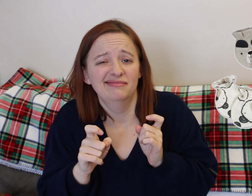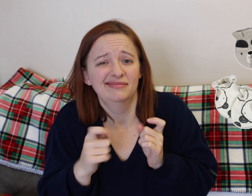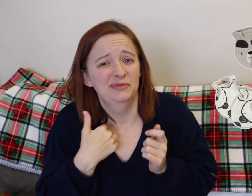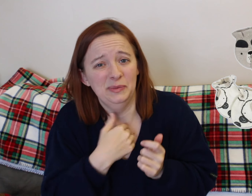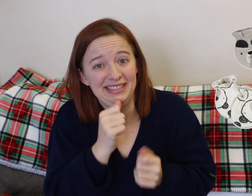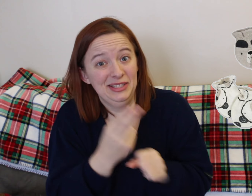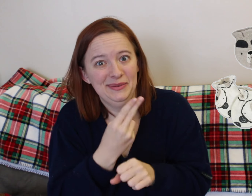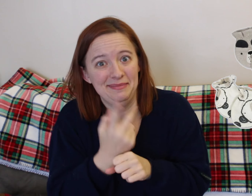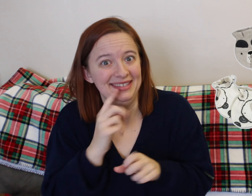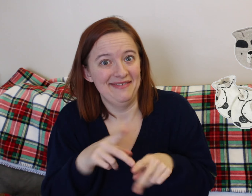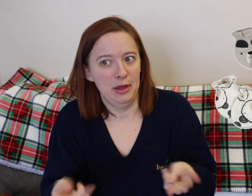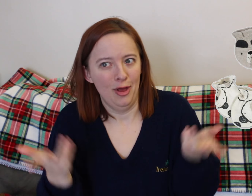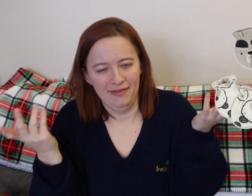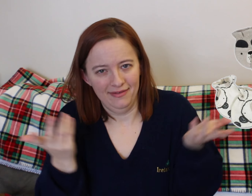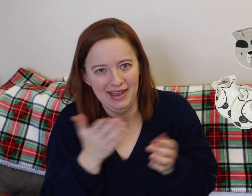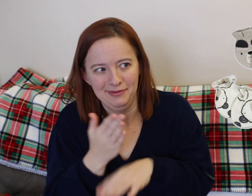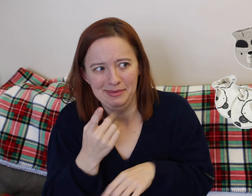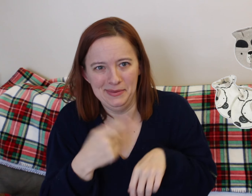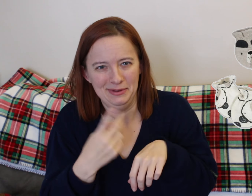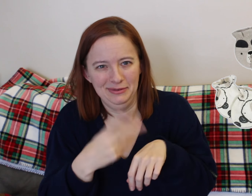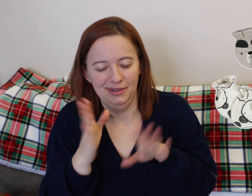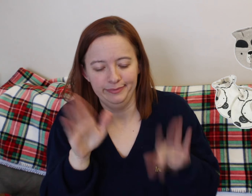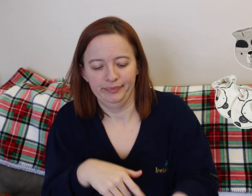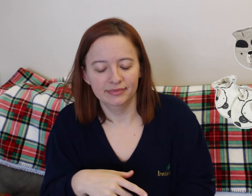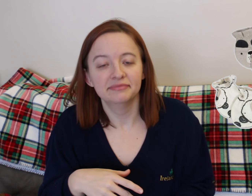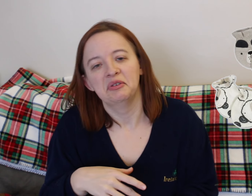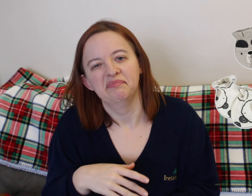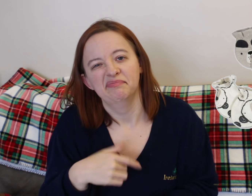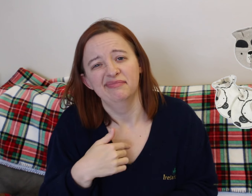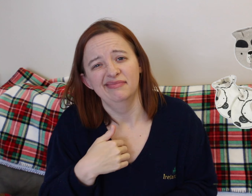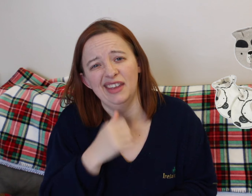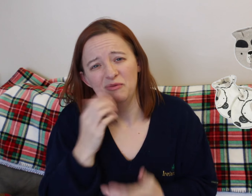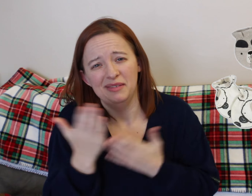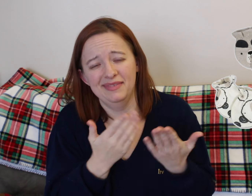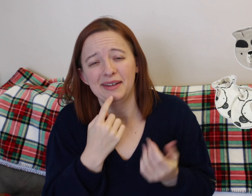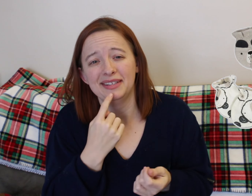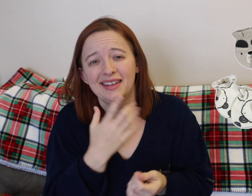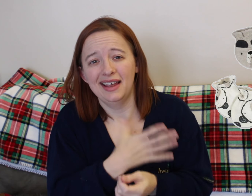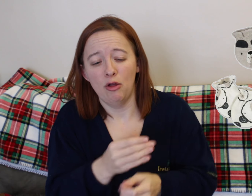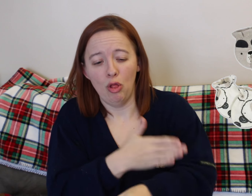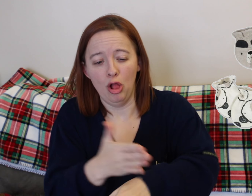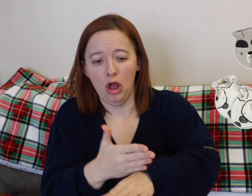Like uh, scratch mittens... um. We never got ours to work.